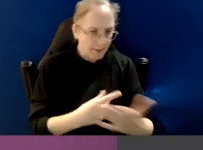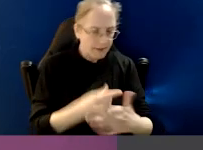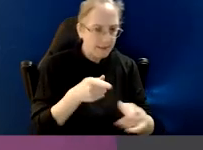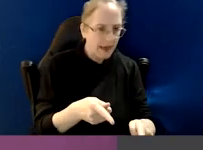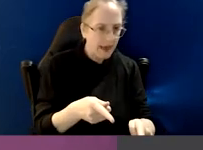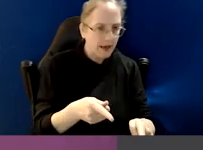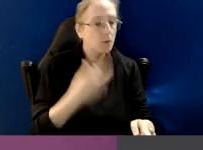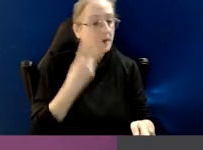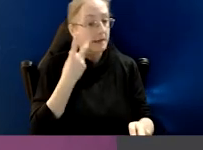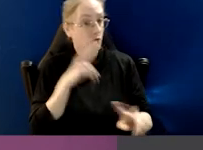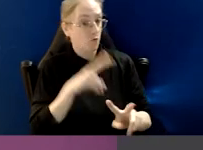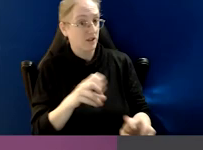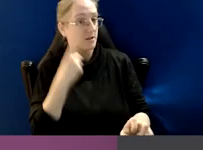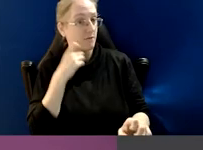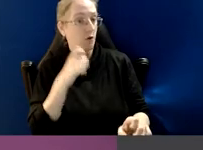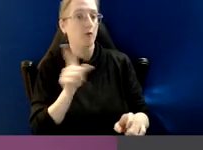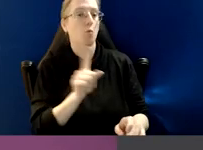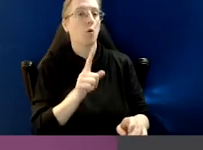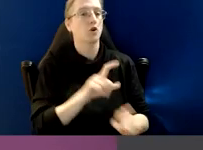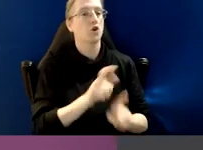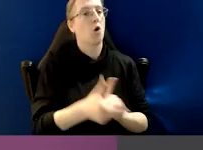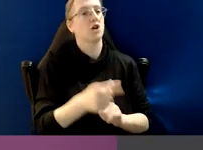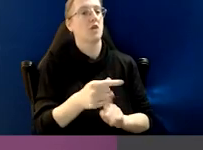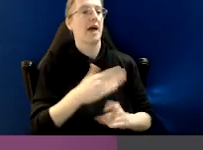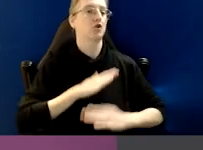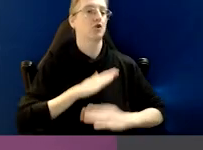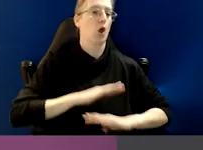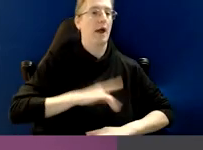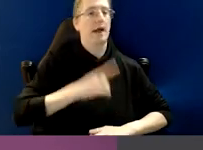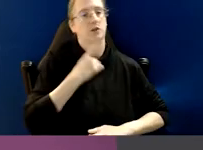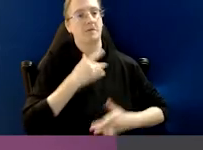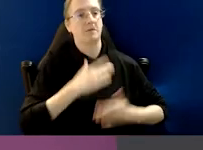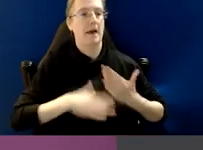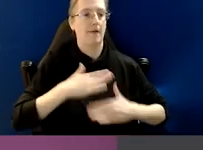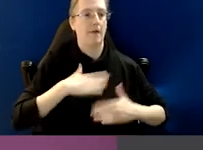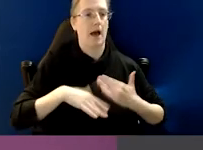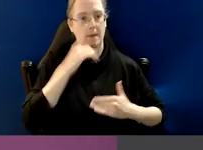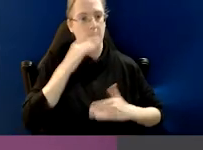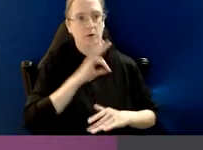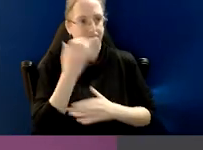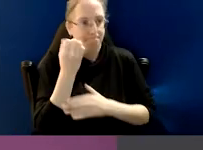There seems to be often cultural factors about things that are tolerated where people don't speak out,